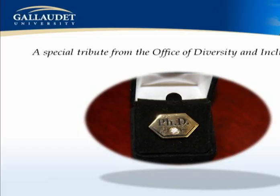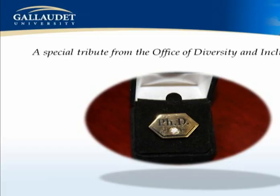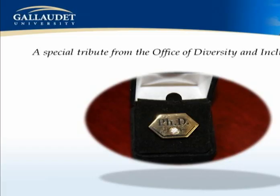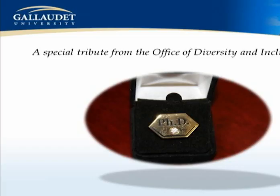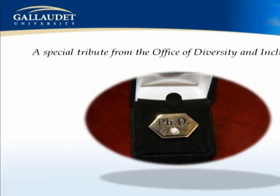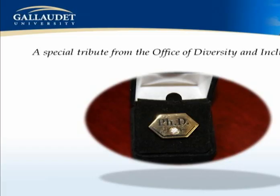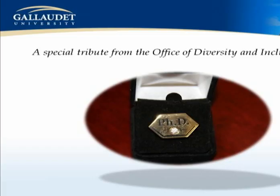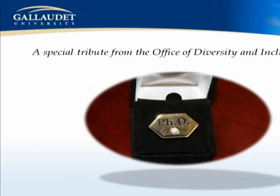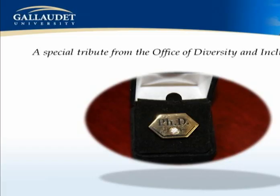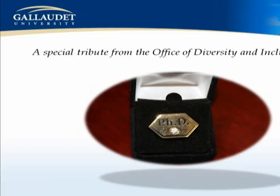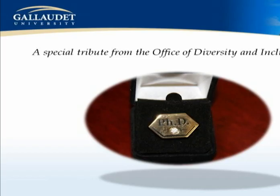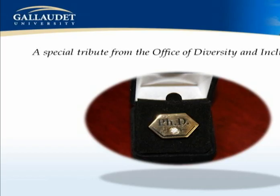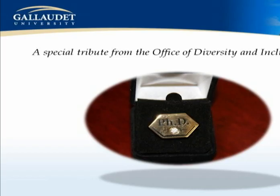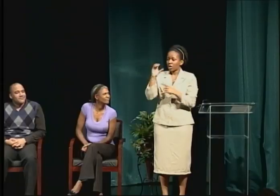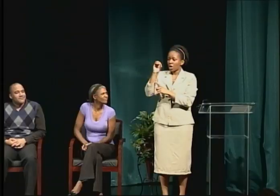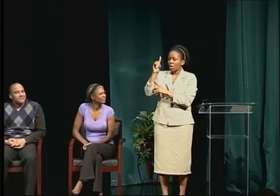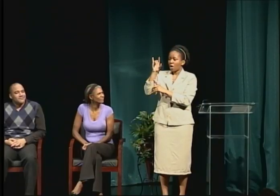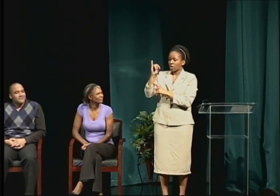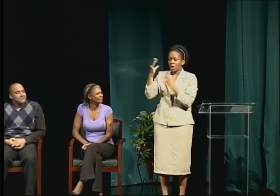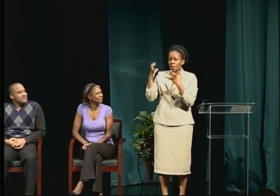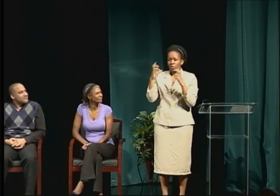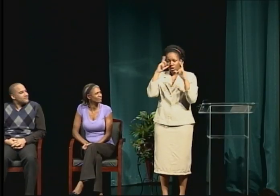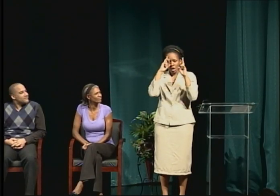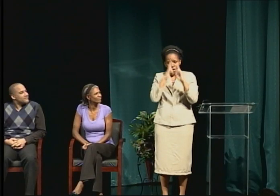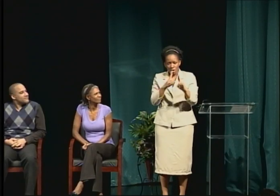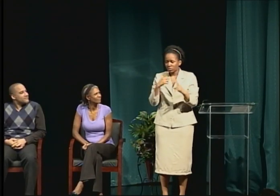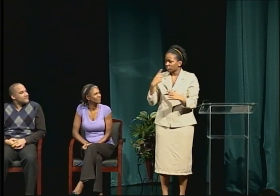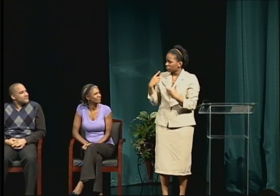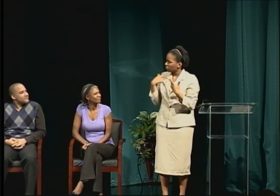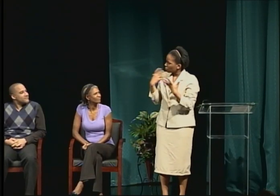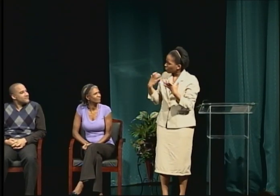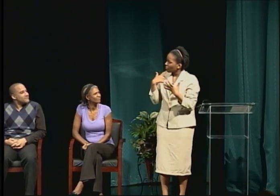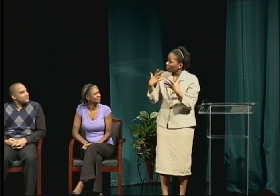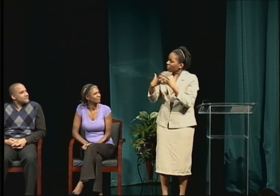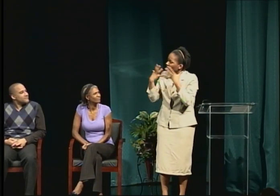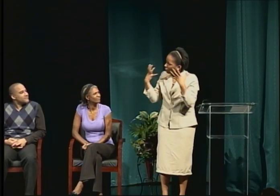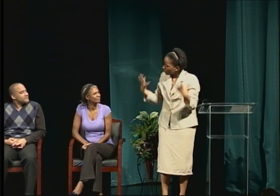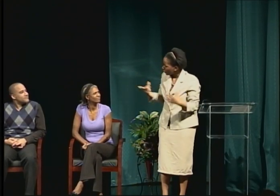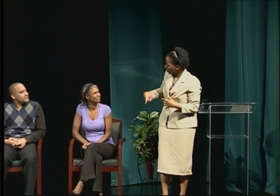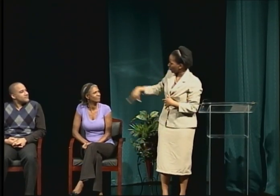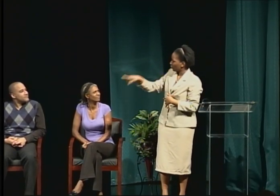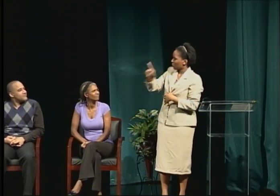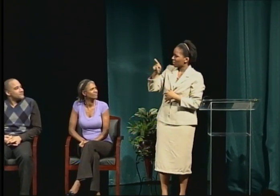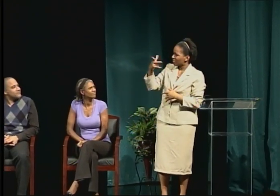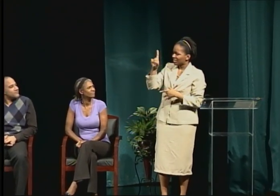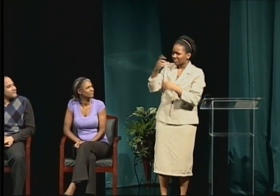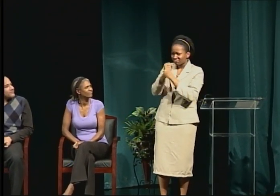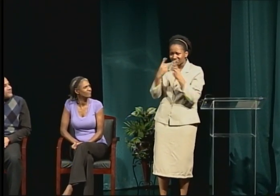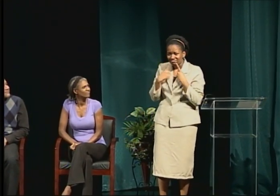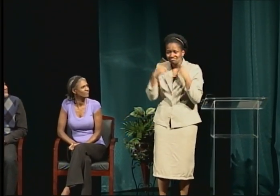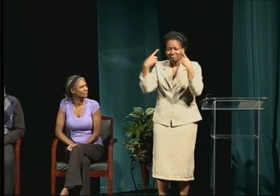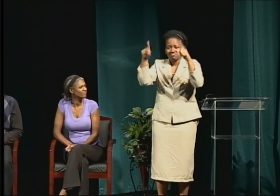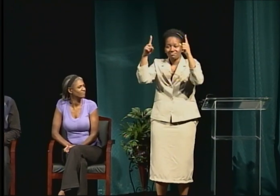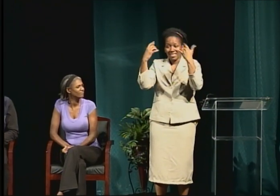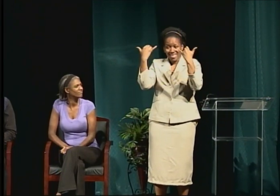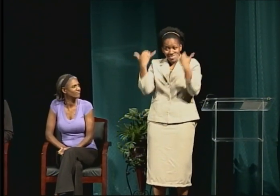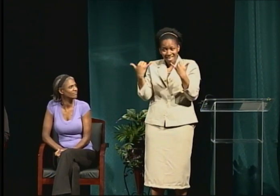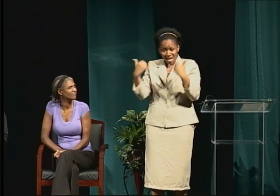here today, and we would like to provide a pin for each one of you to show we're so grateful for you attending today.